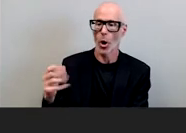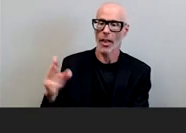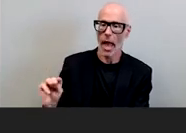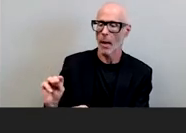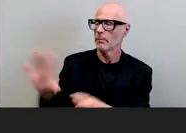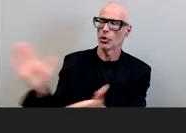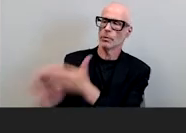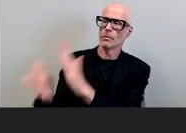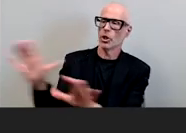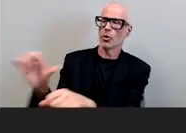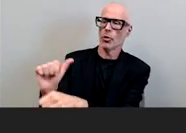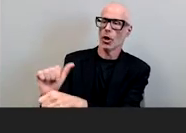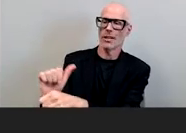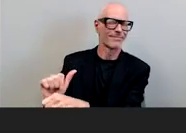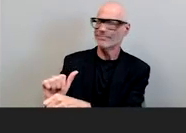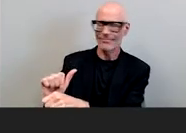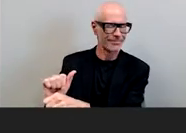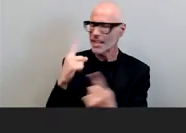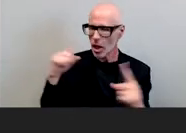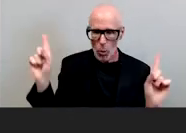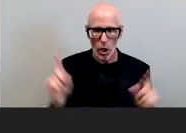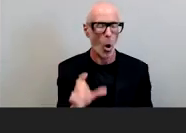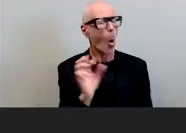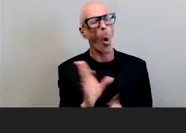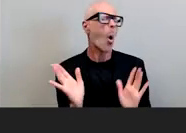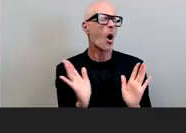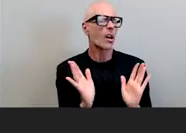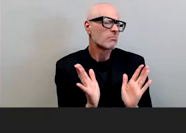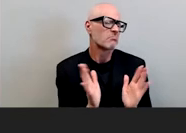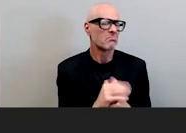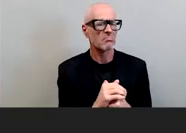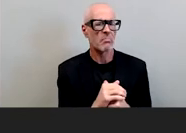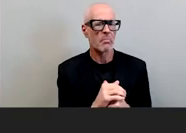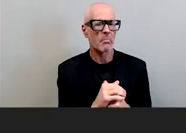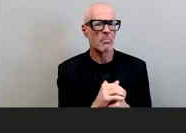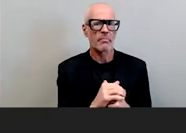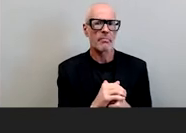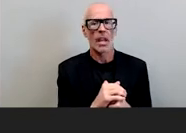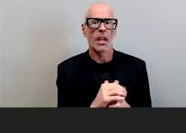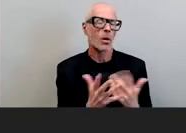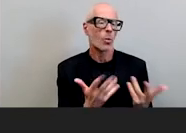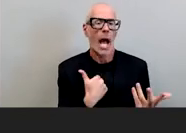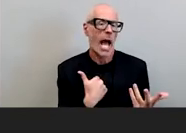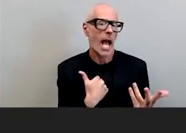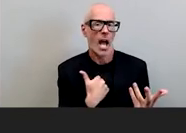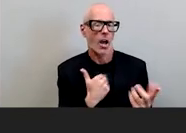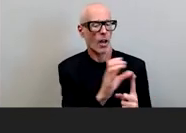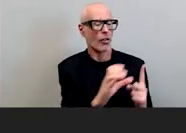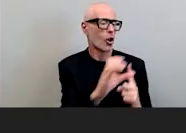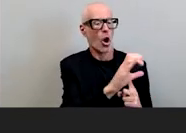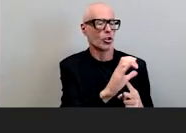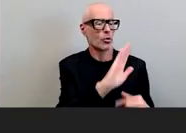us not not gonna work or yeah we're just gonna you know have the cultural centers or multicultural